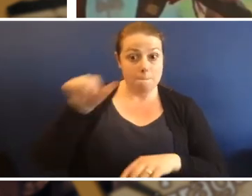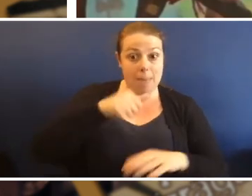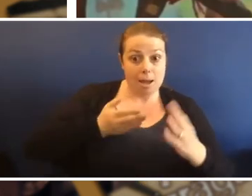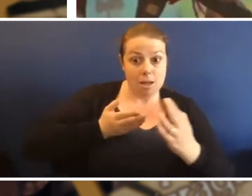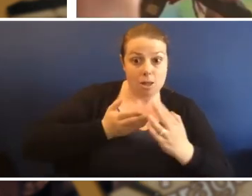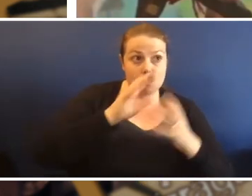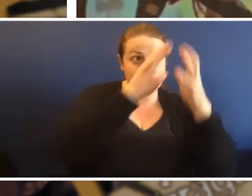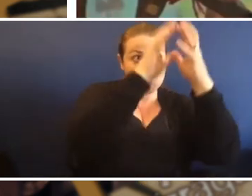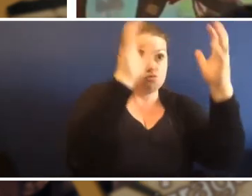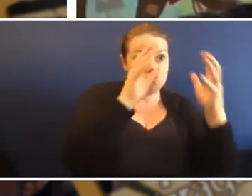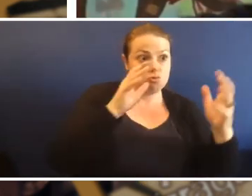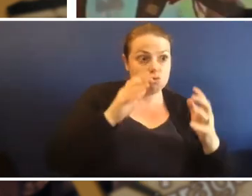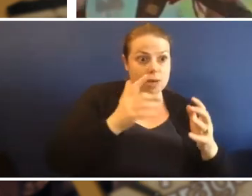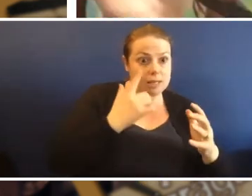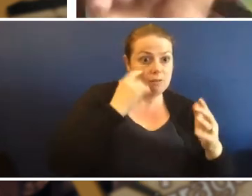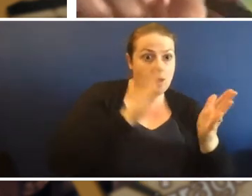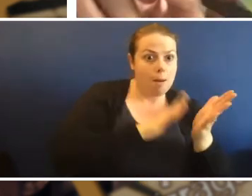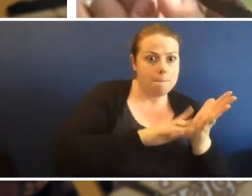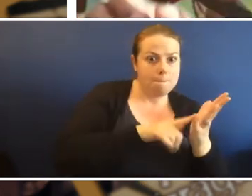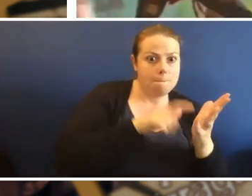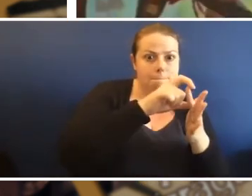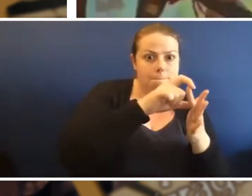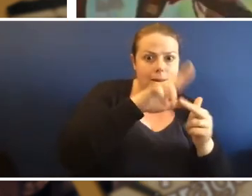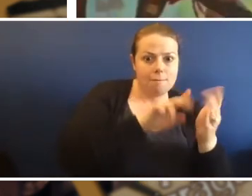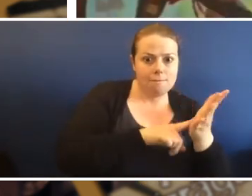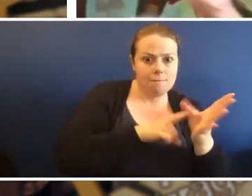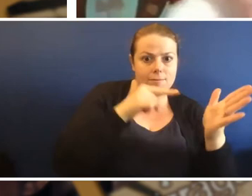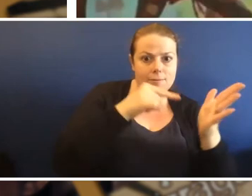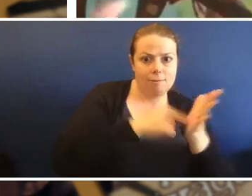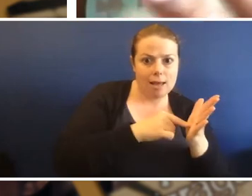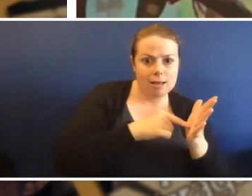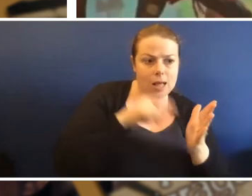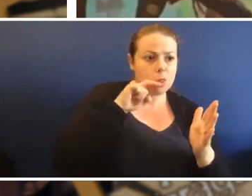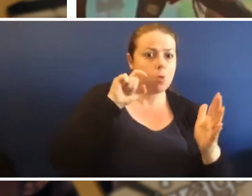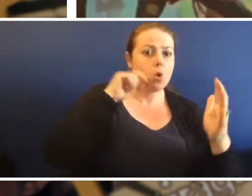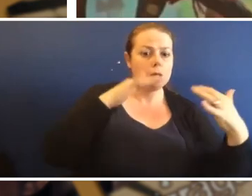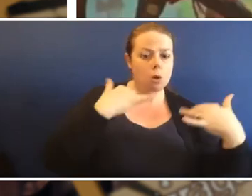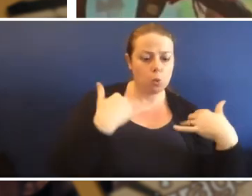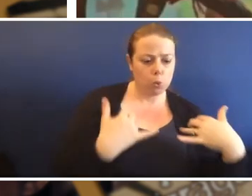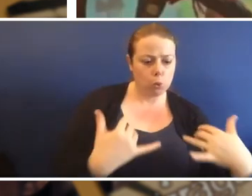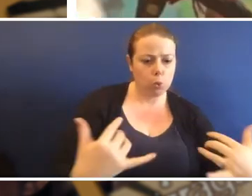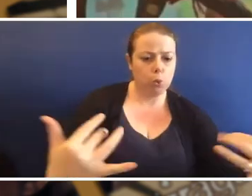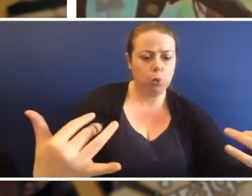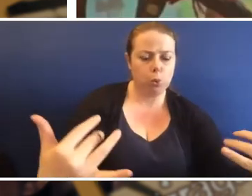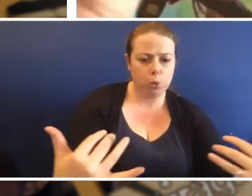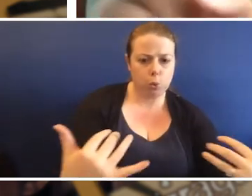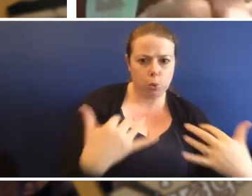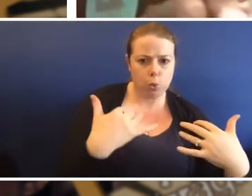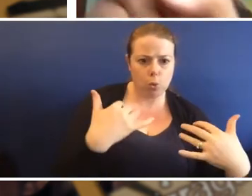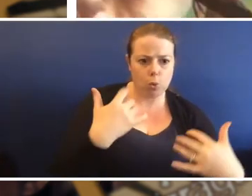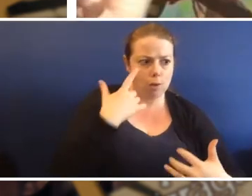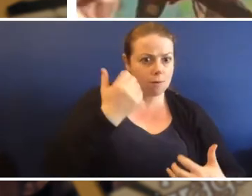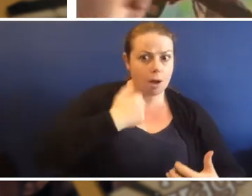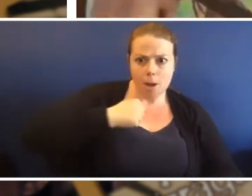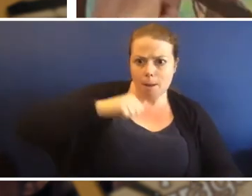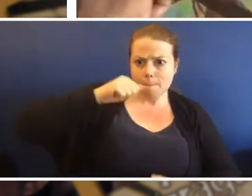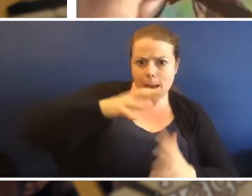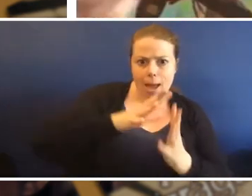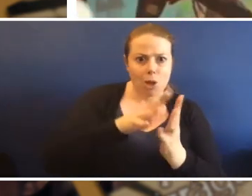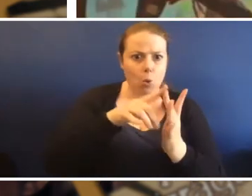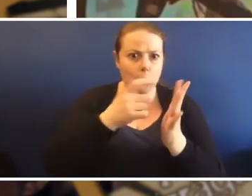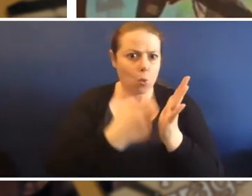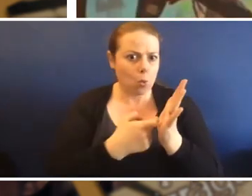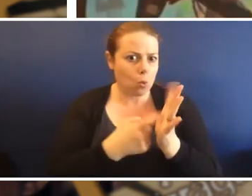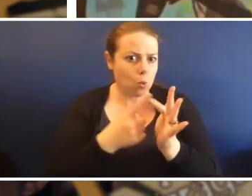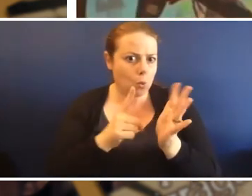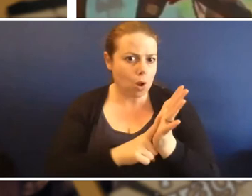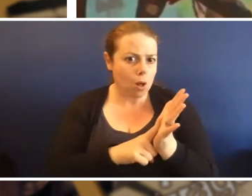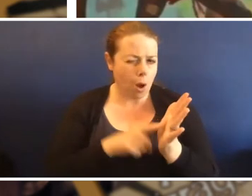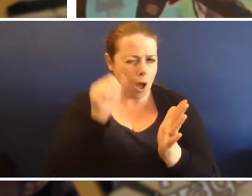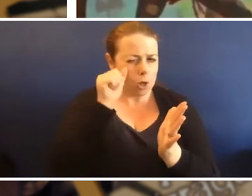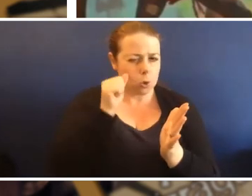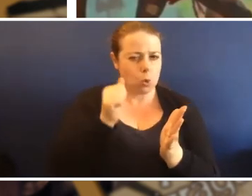and I watched the tigers coming back in. I got my bag of whelks, I knew where I came and I went back.